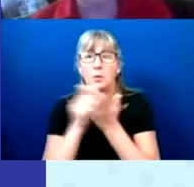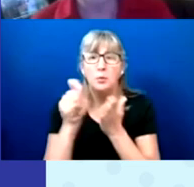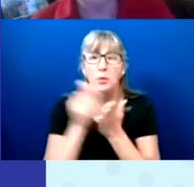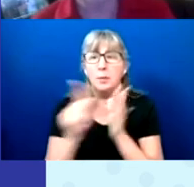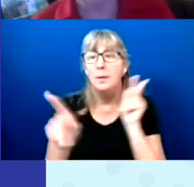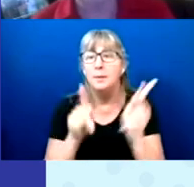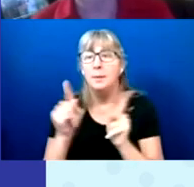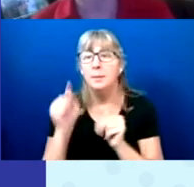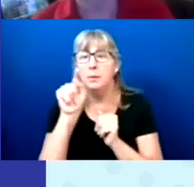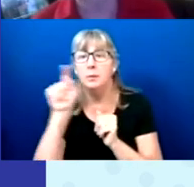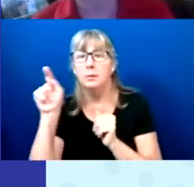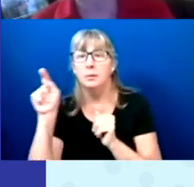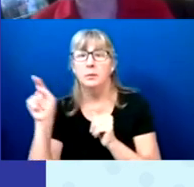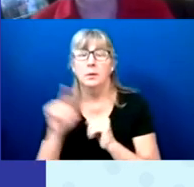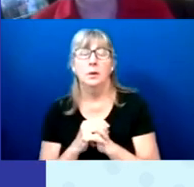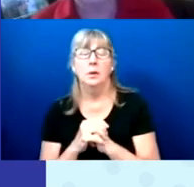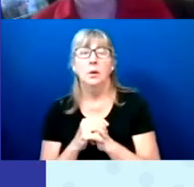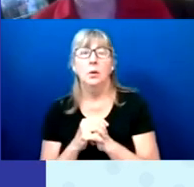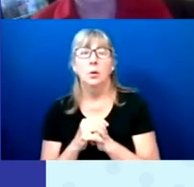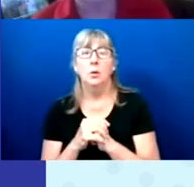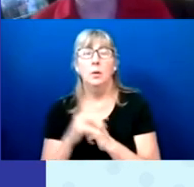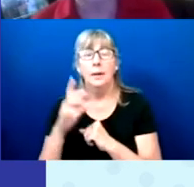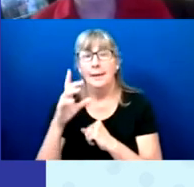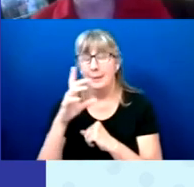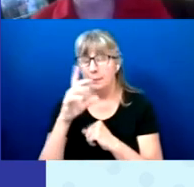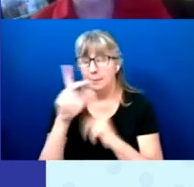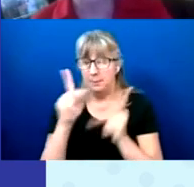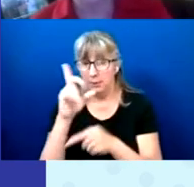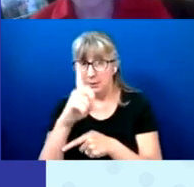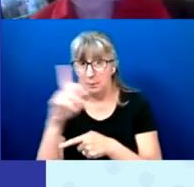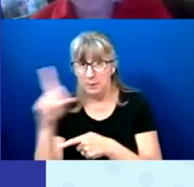And we are trying to get that out there more and more.